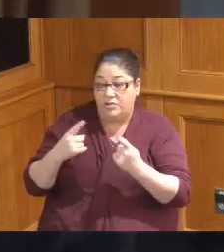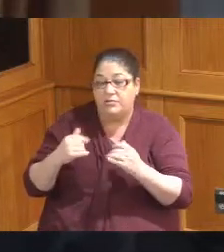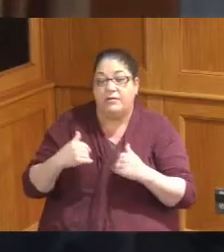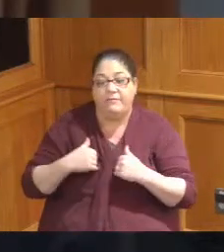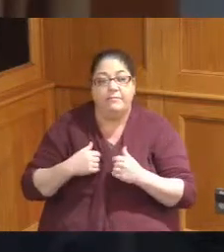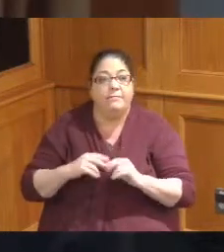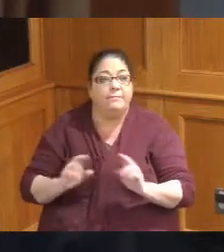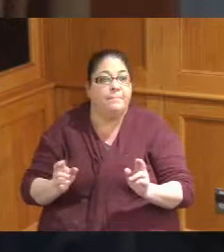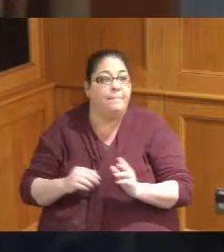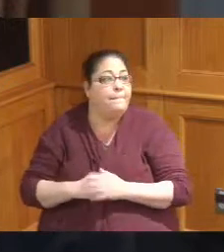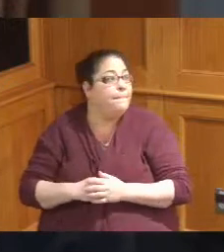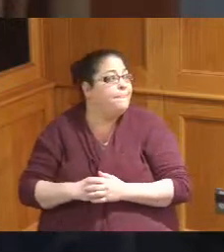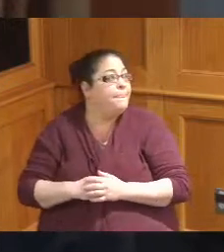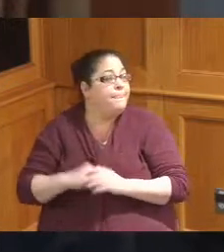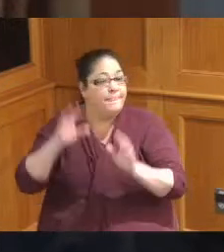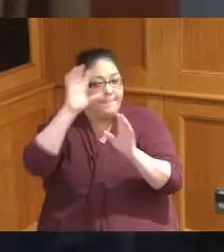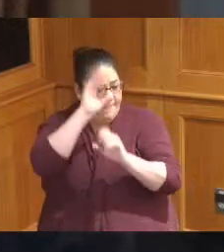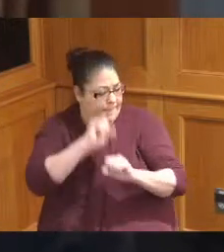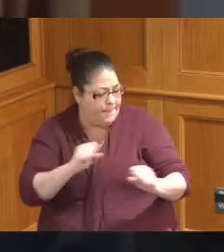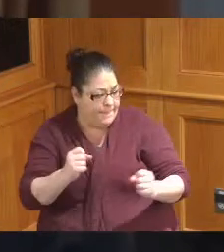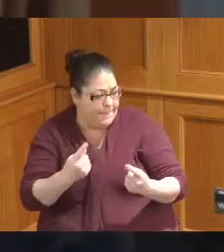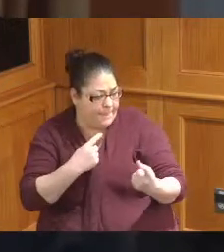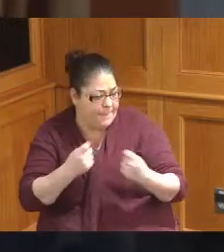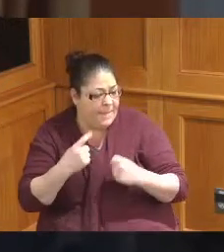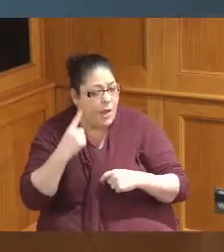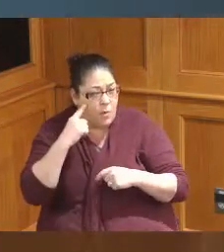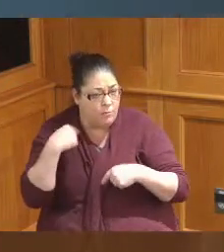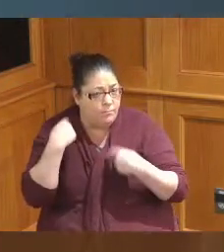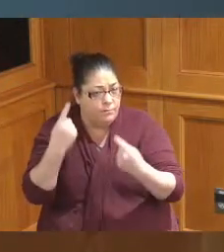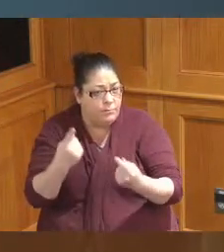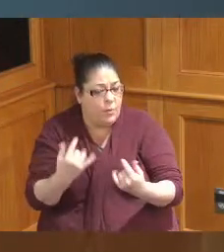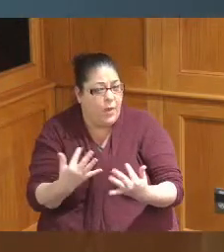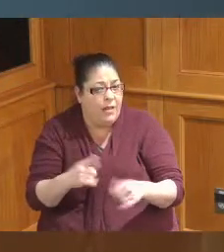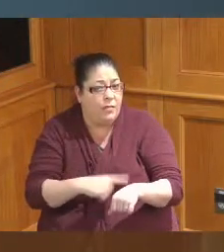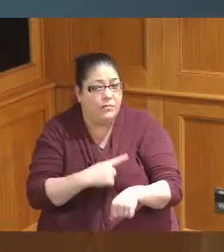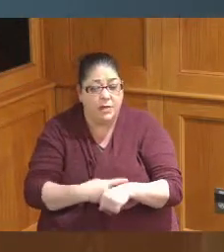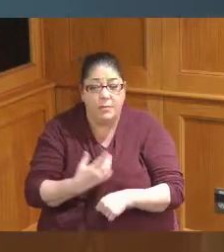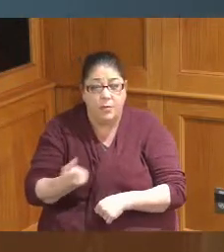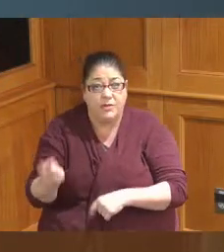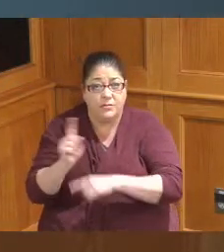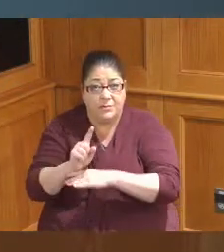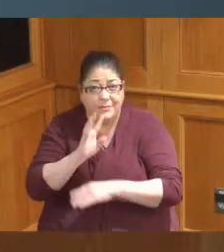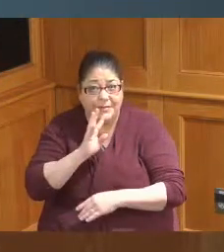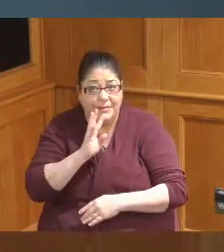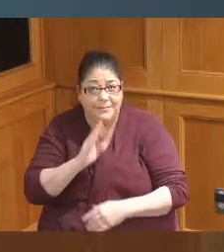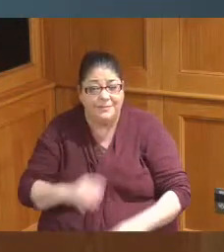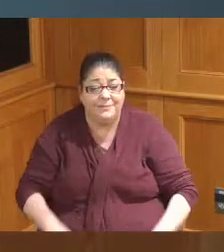I don't have a question but I know they've been here a while would you like to say a word at least